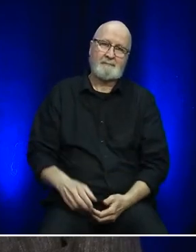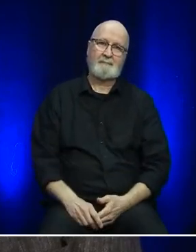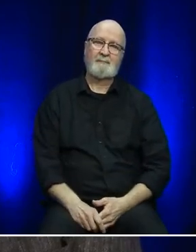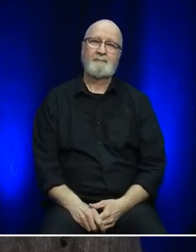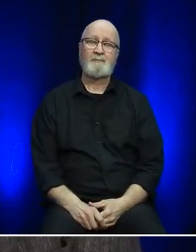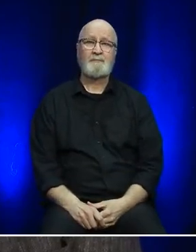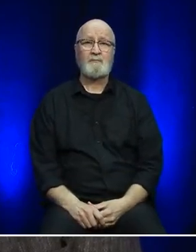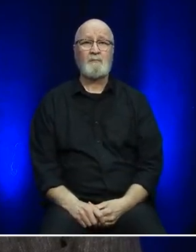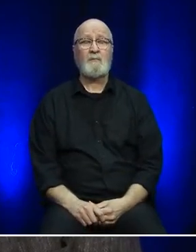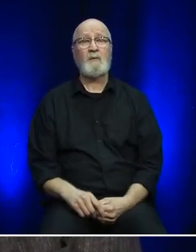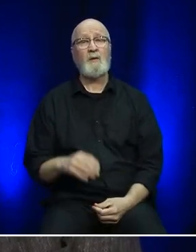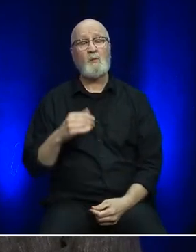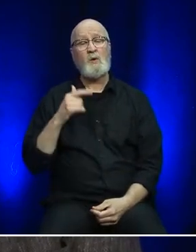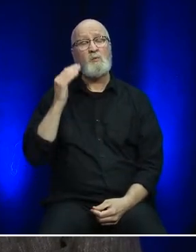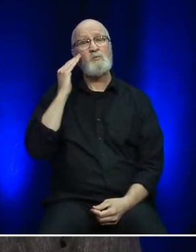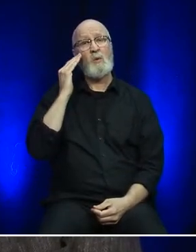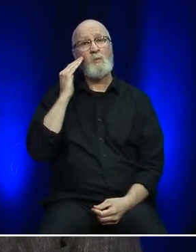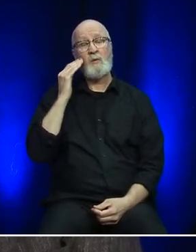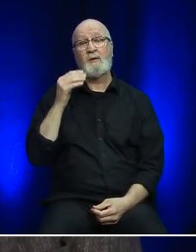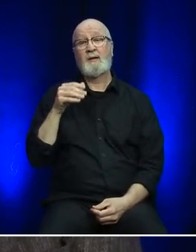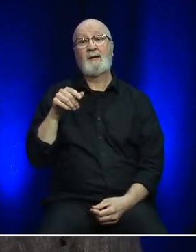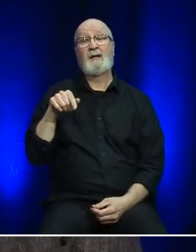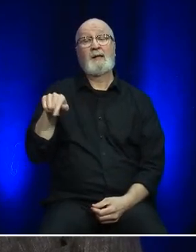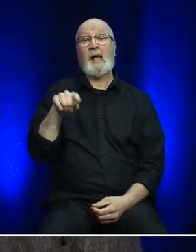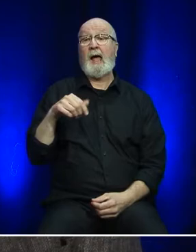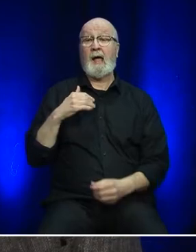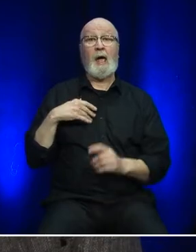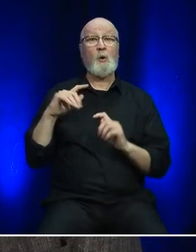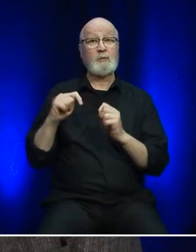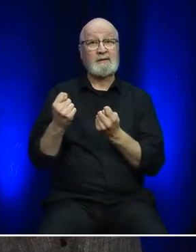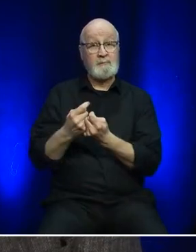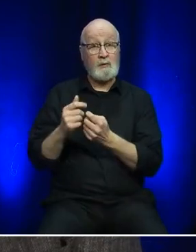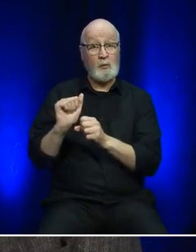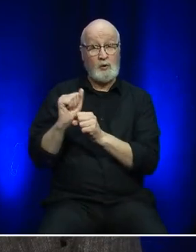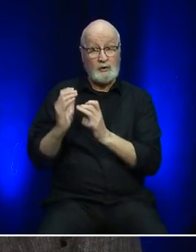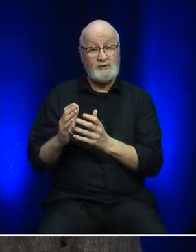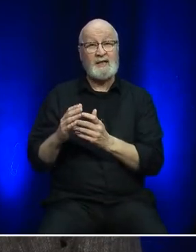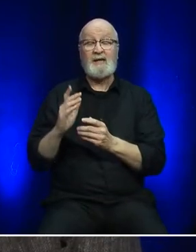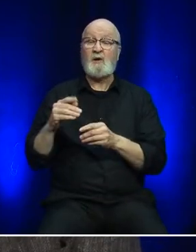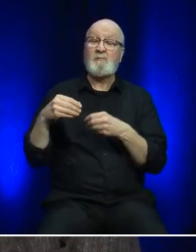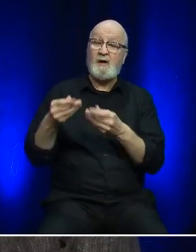We understand that our team will perform its best if we provide a diverse and inclusive environment.